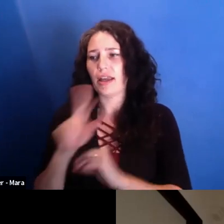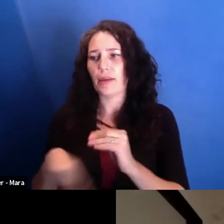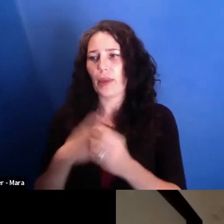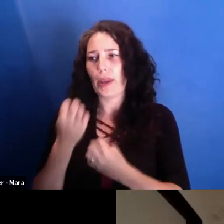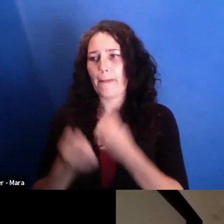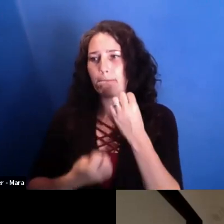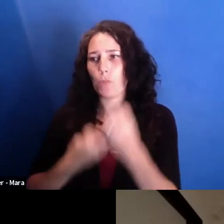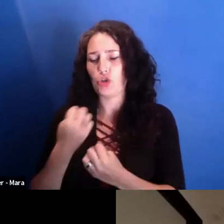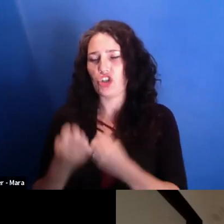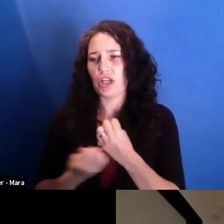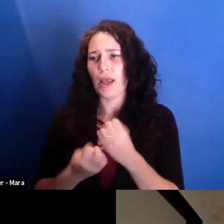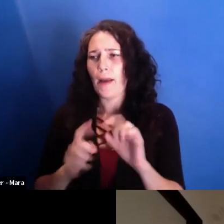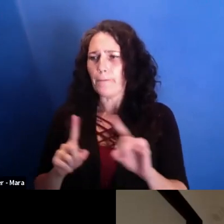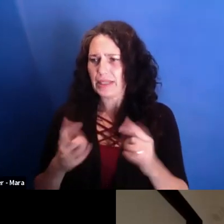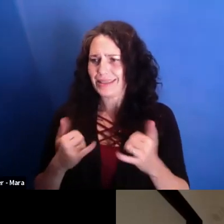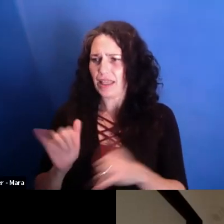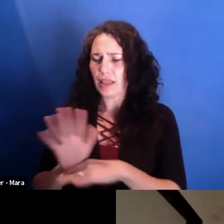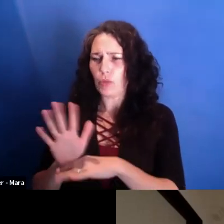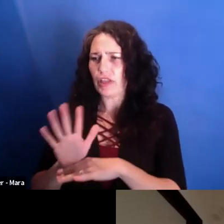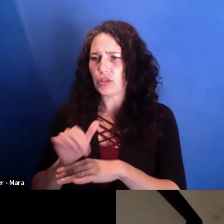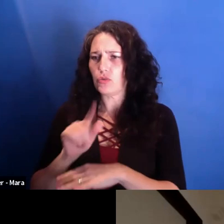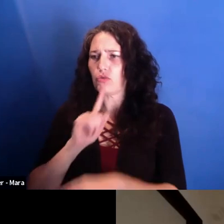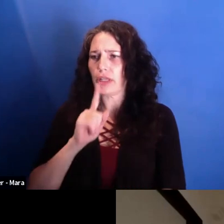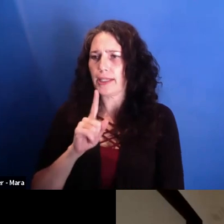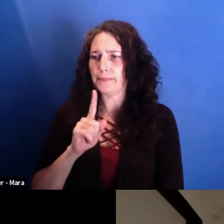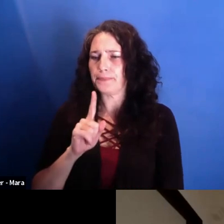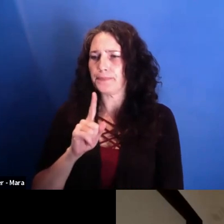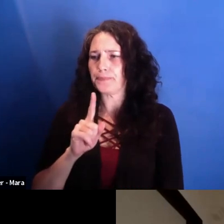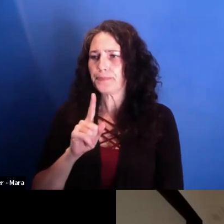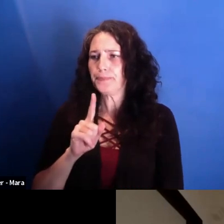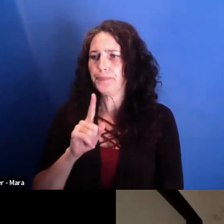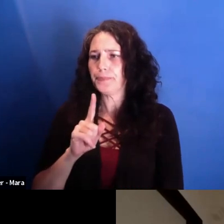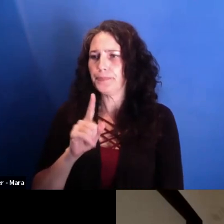It really doesn't kind of lean into the twists and the shocks and the surprises.